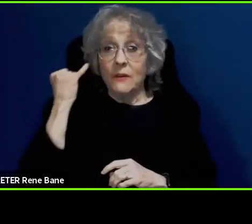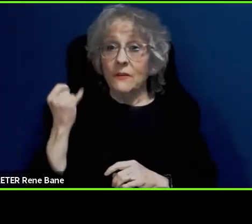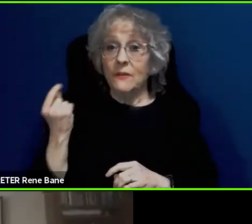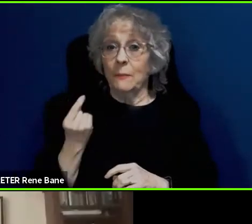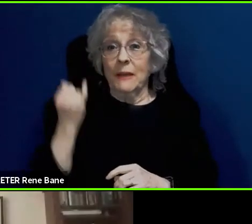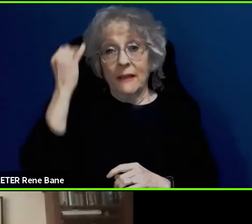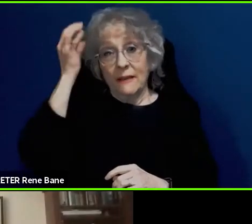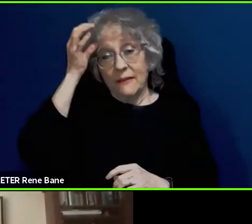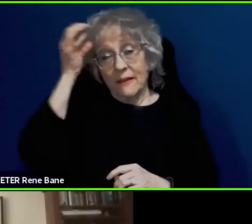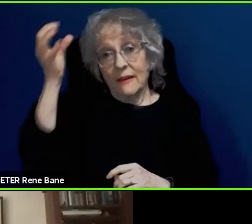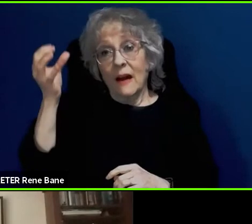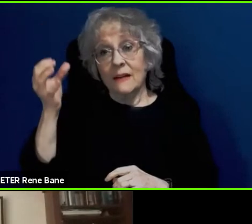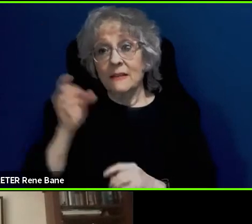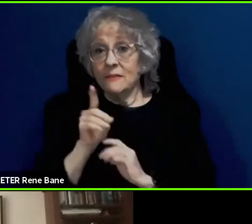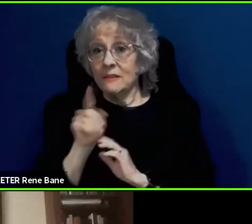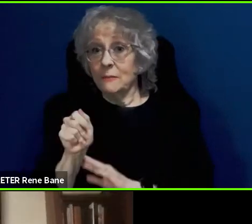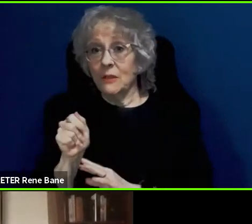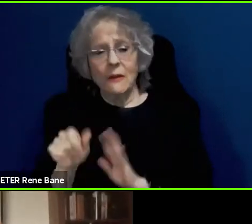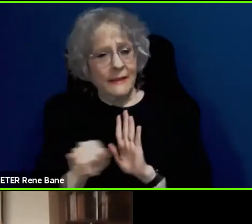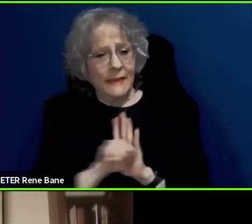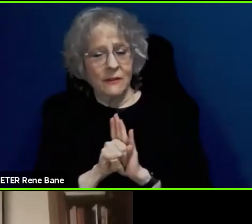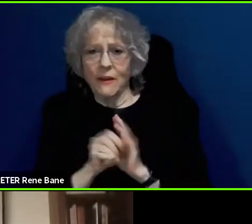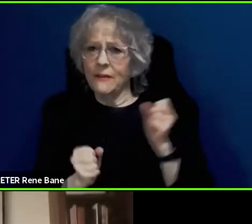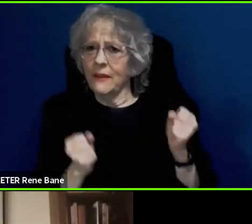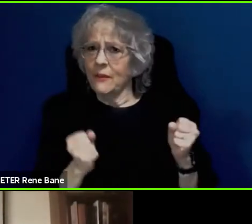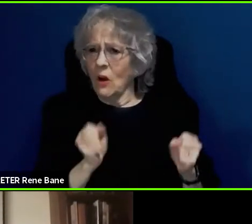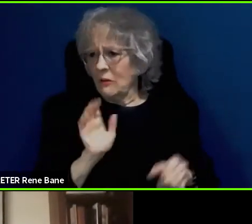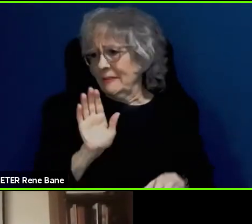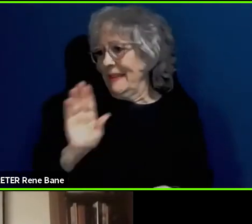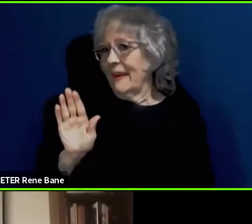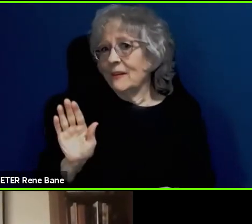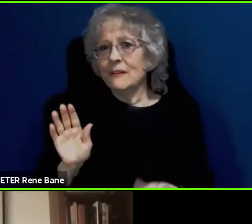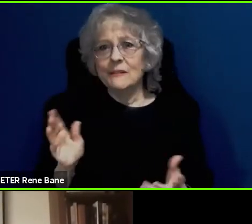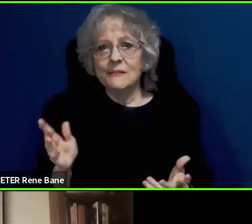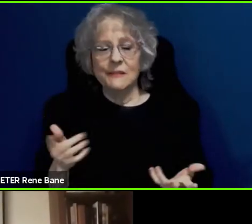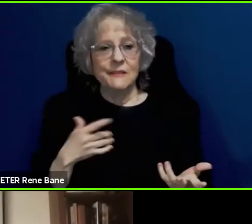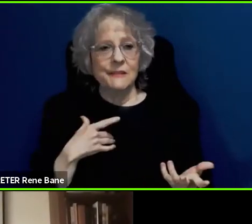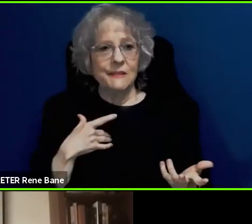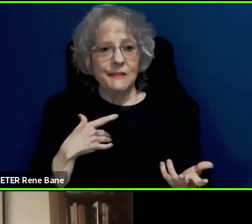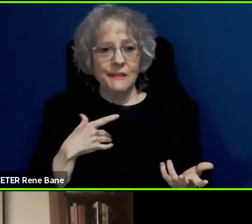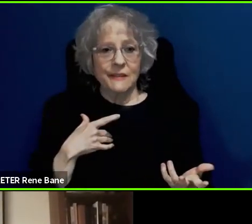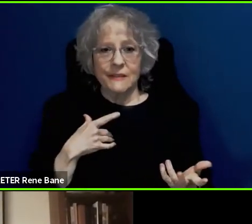identify that the car is for them, and then the commenter came back "oh, it's great to see how